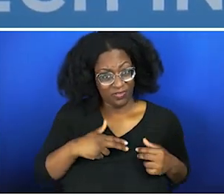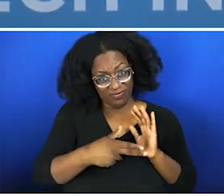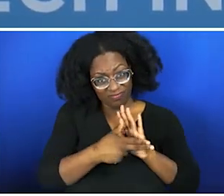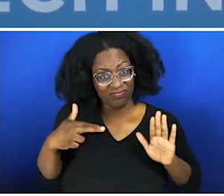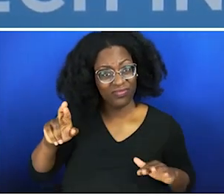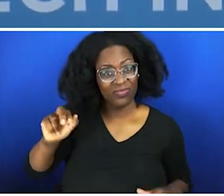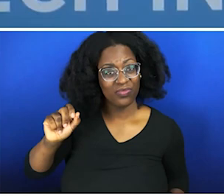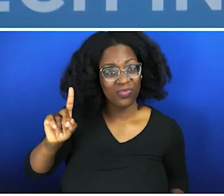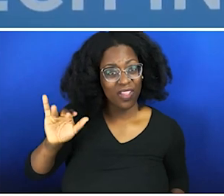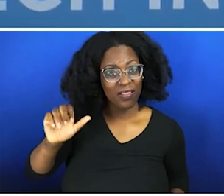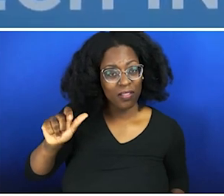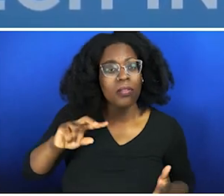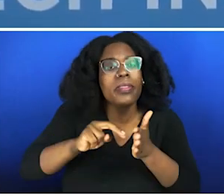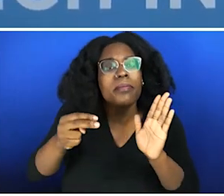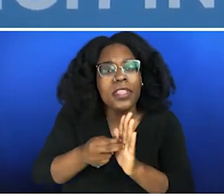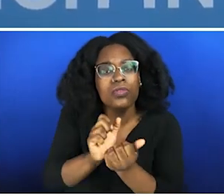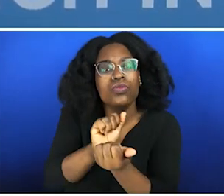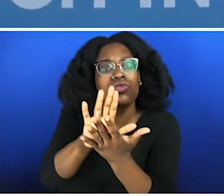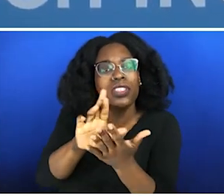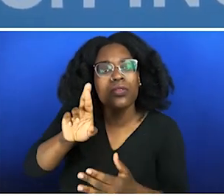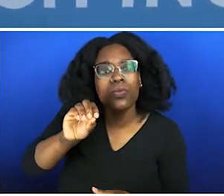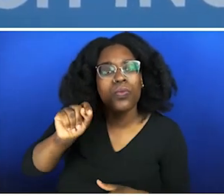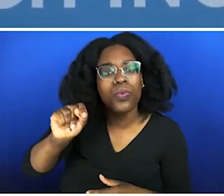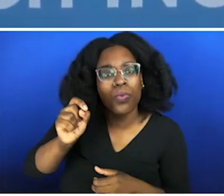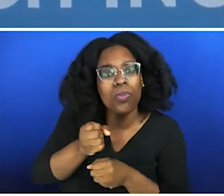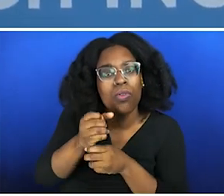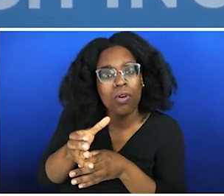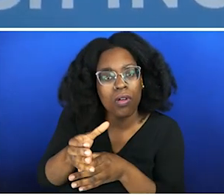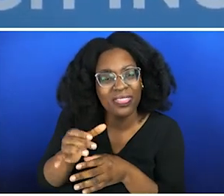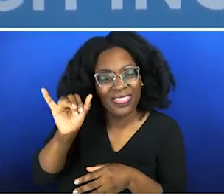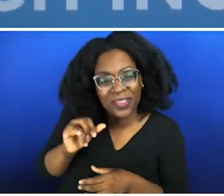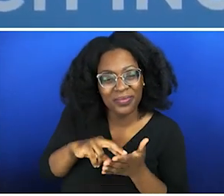I want to be radical, and radical means addressing the root cause. Radical is actually a term